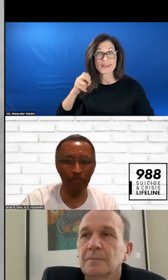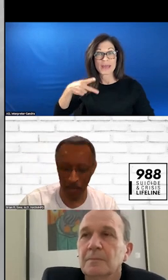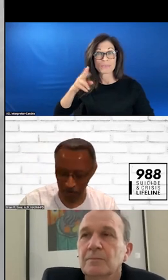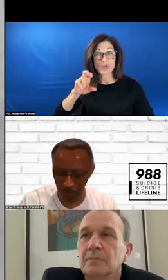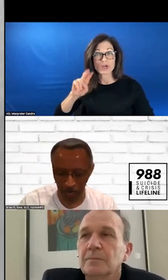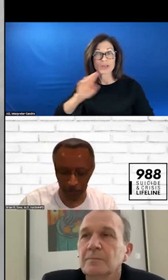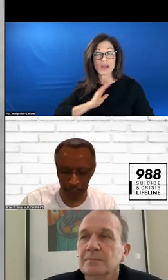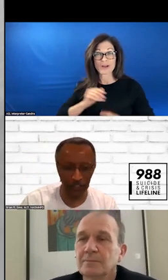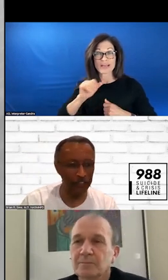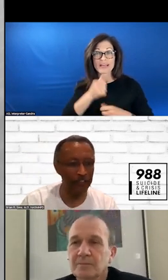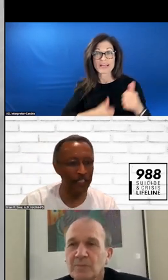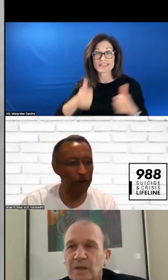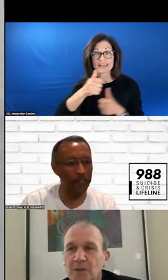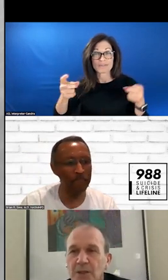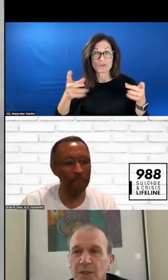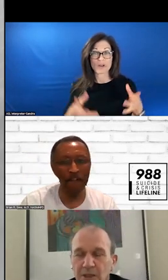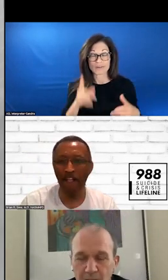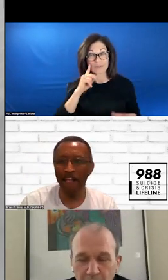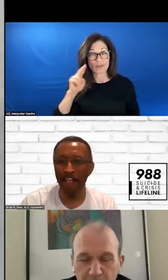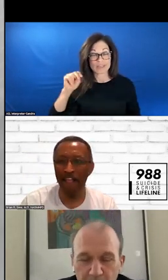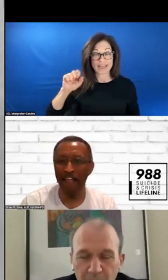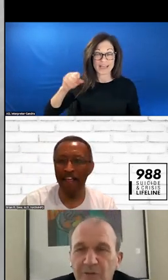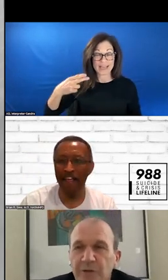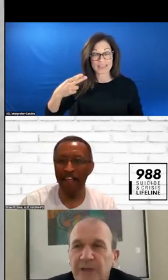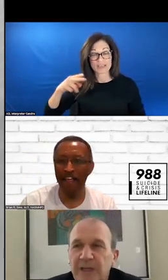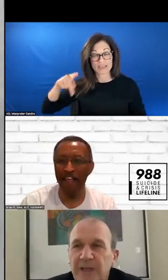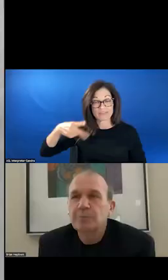THE EXCELLENT PRESENTATION AND THANK YOU SAMHSA